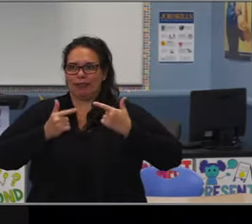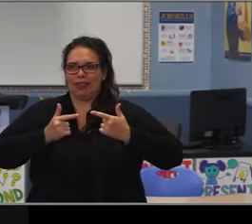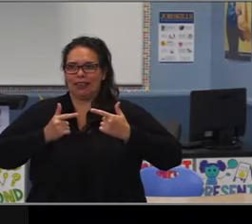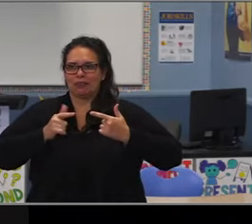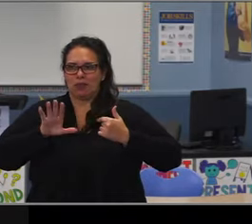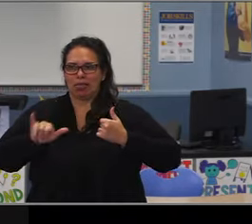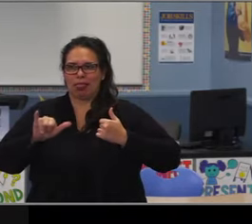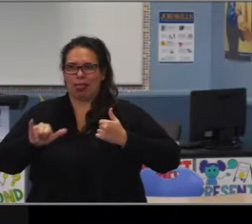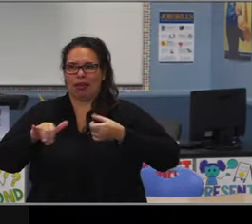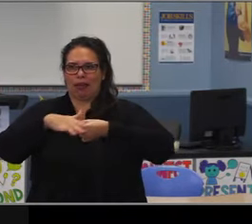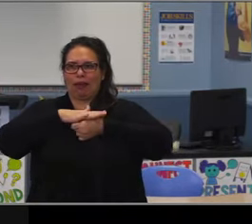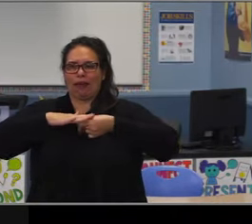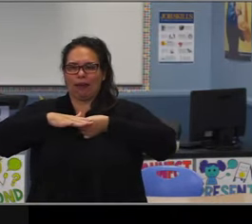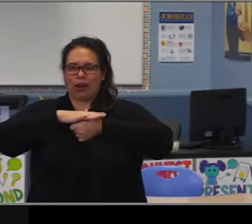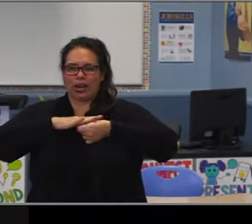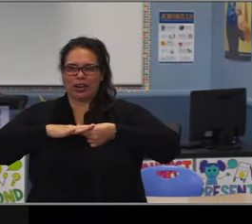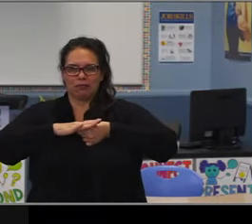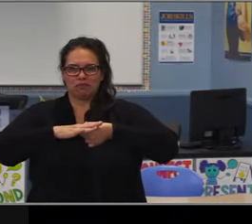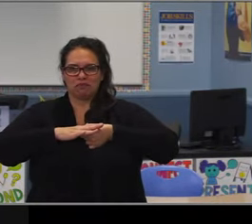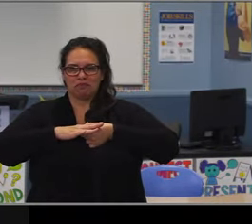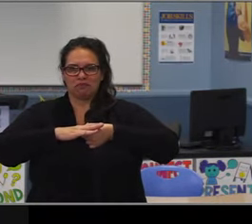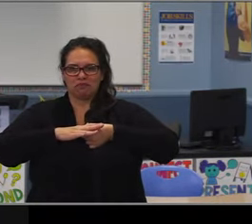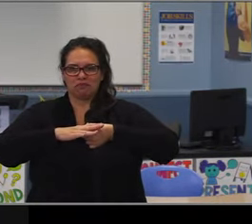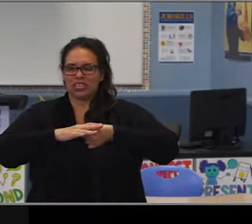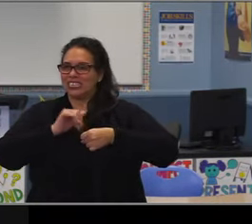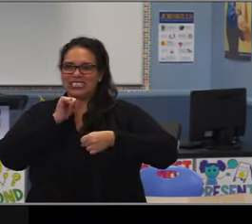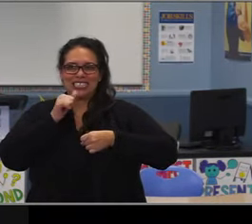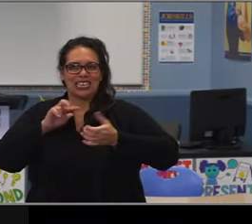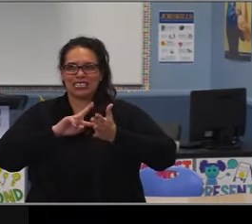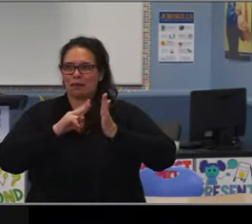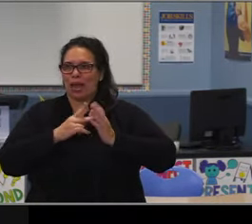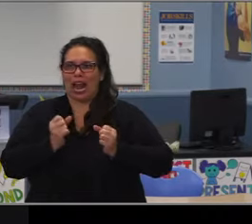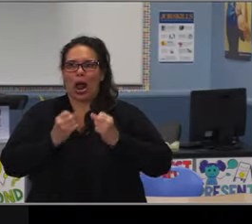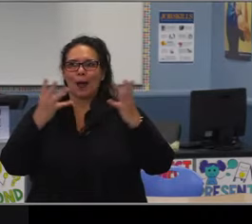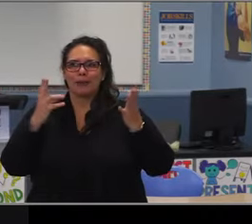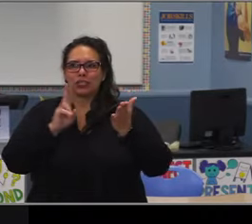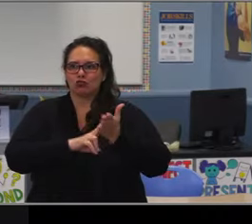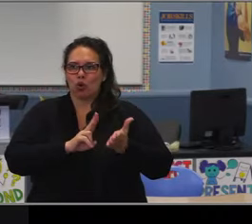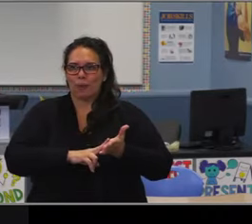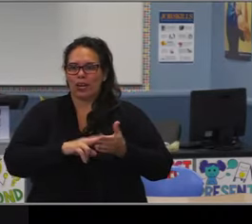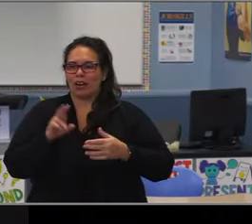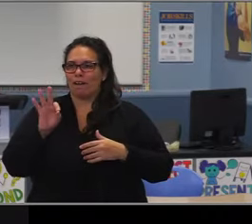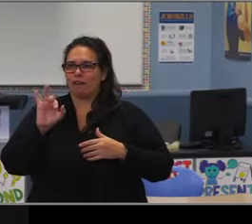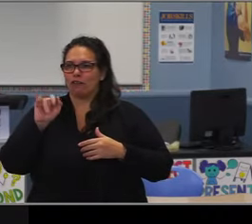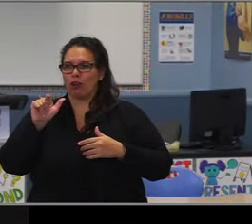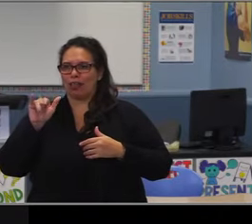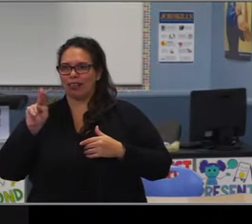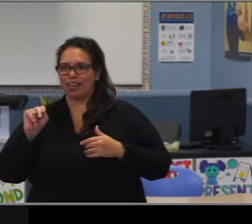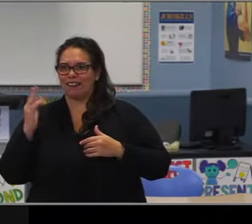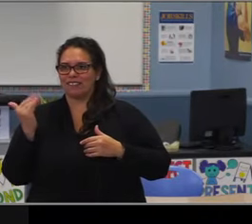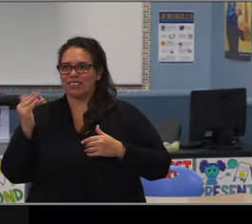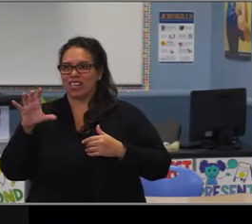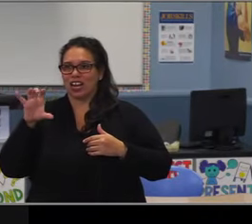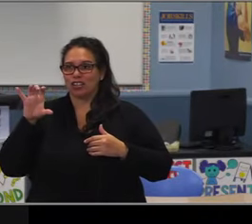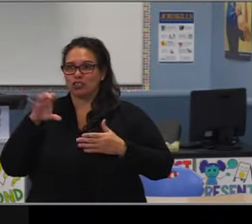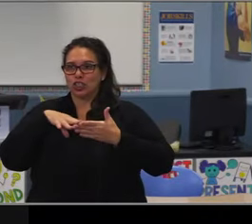of data around ASPAC achievement. And this is capturing essentially the five-year change in achievement